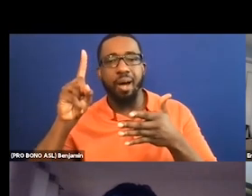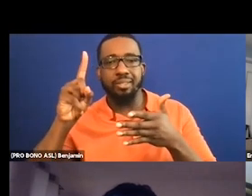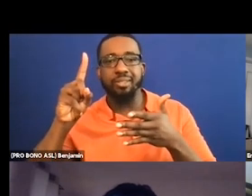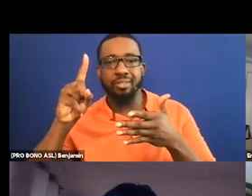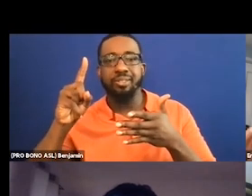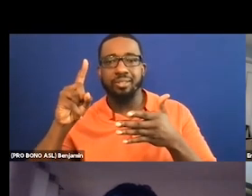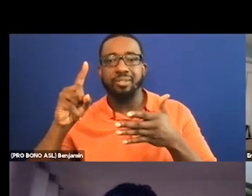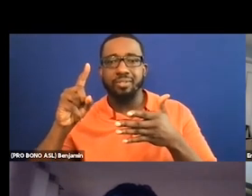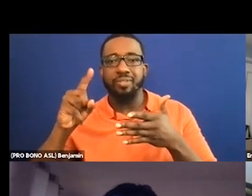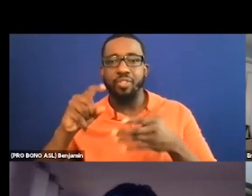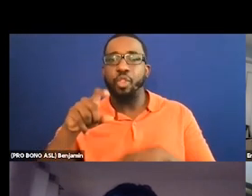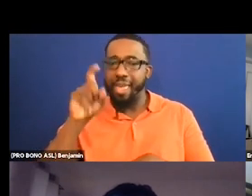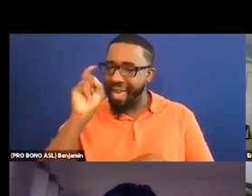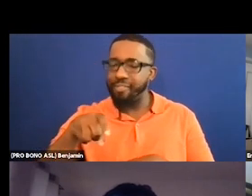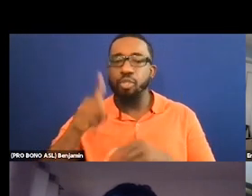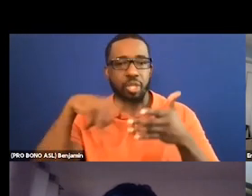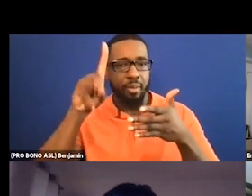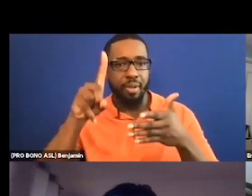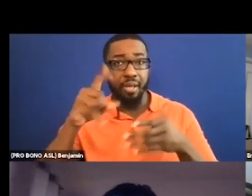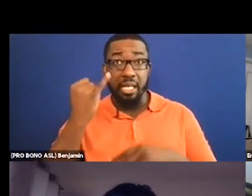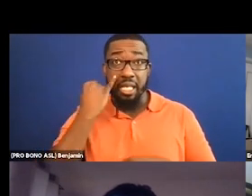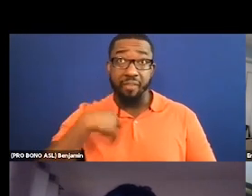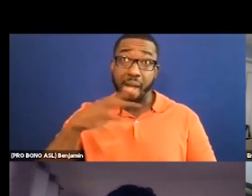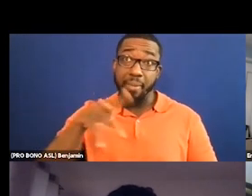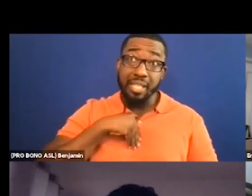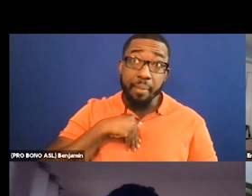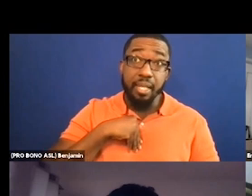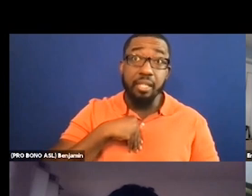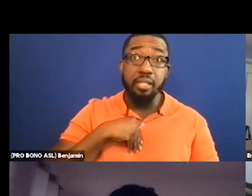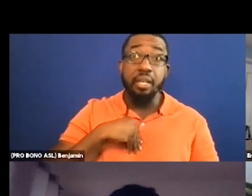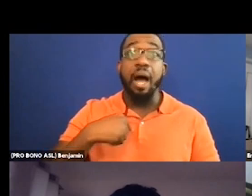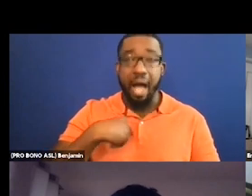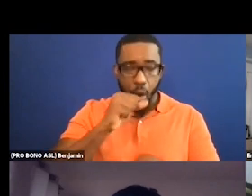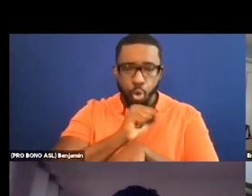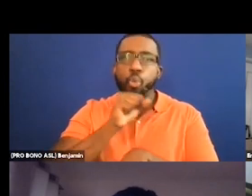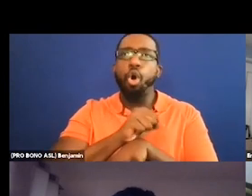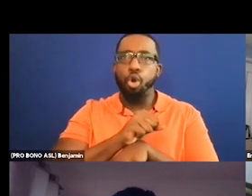They have to check a box that says if I'm accepted to the festival, I will work to get it captioned and audio